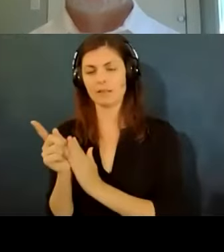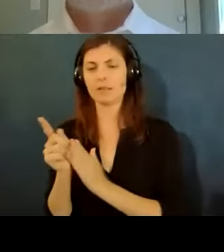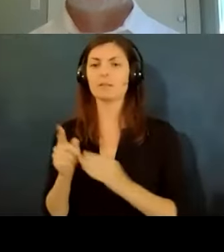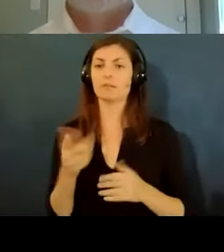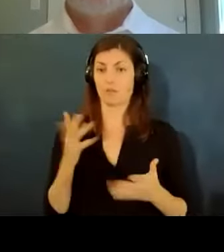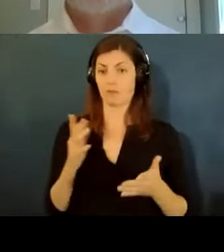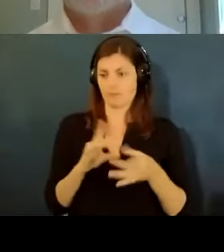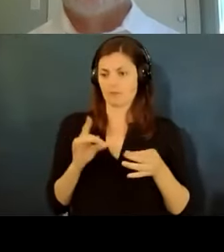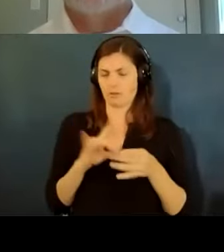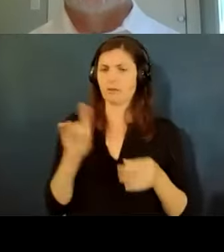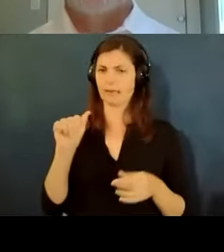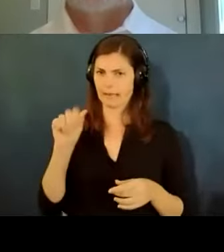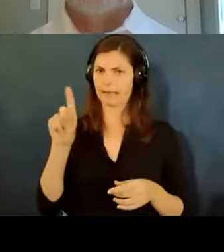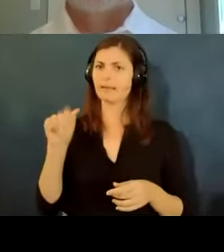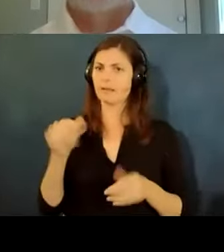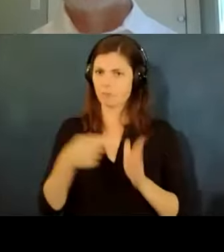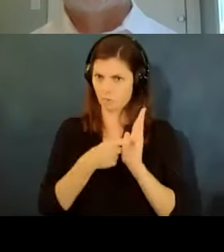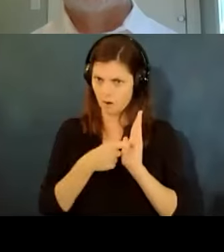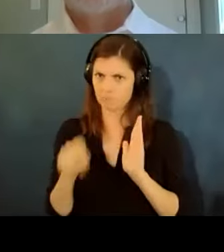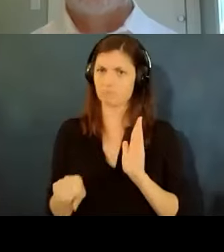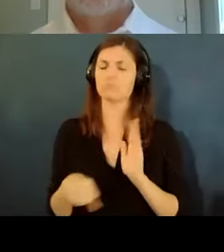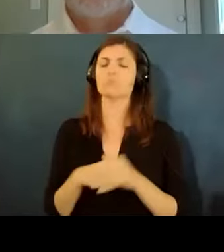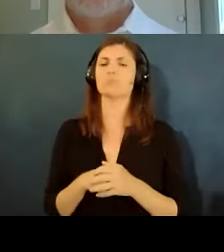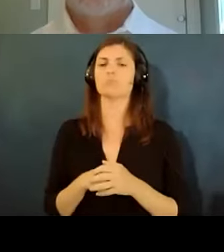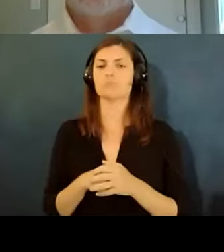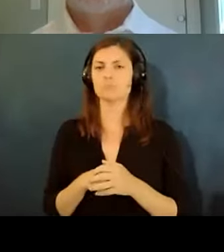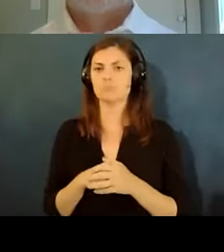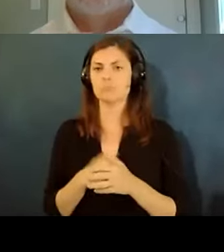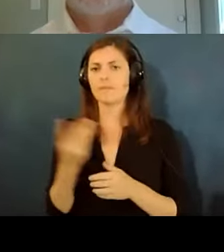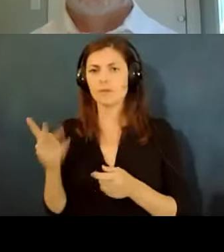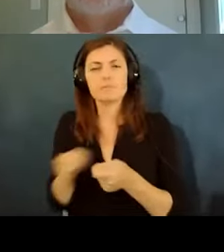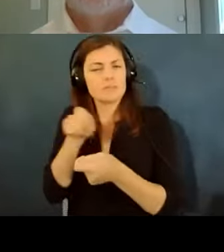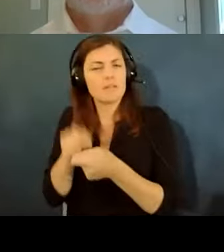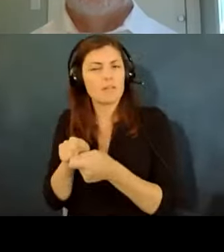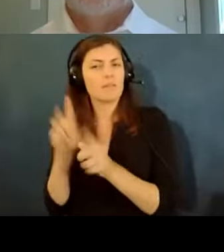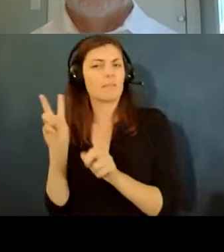them and there's some particular ones that are in play during the pandemic we'll talk about it